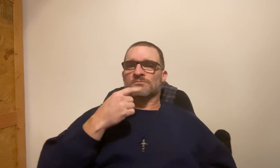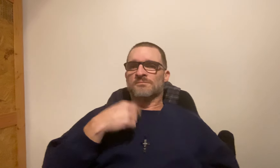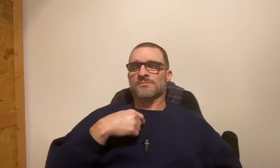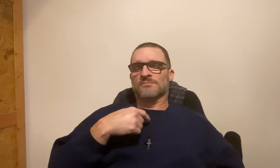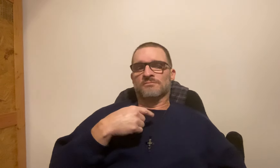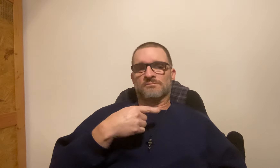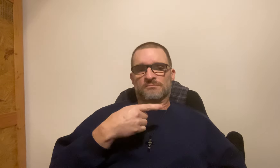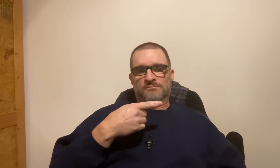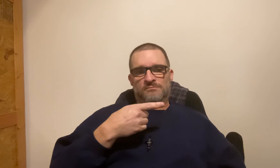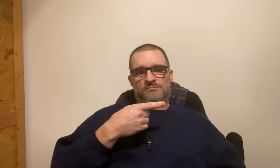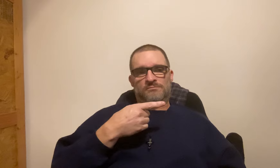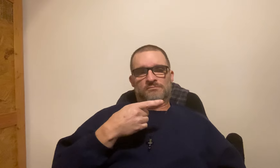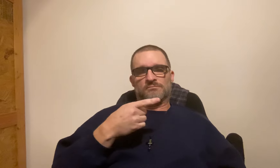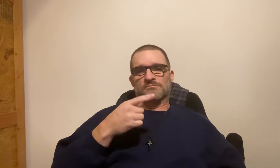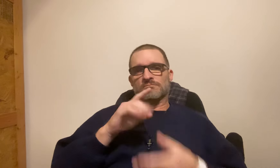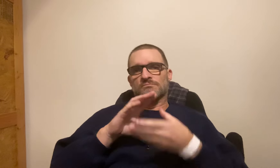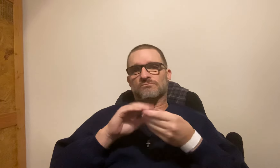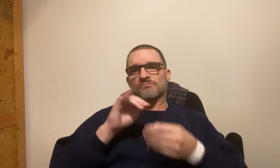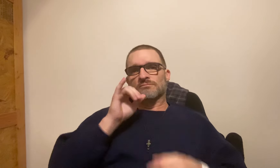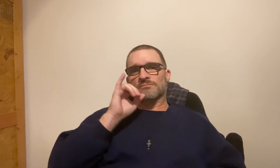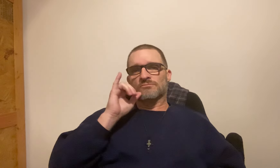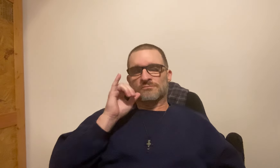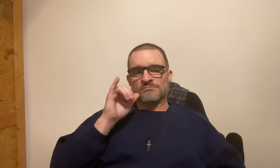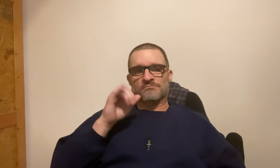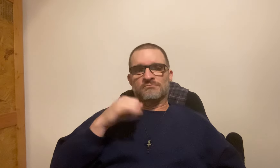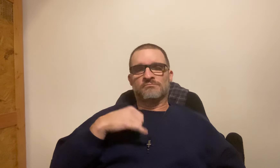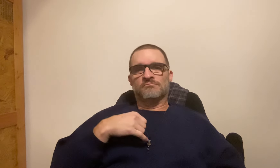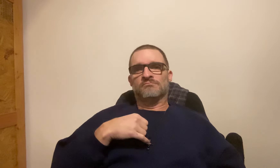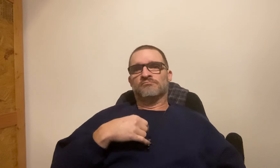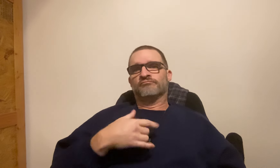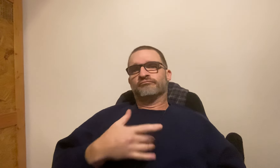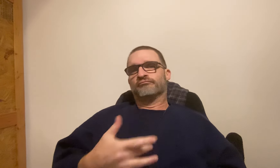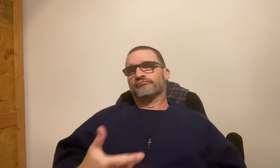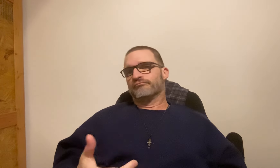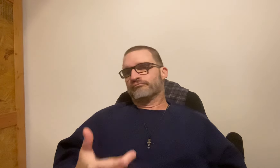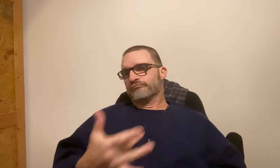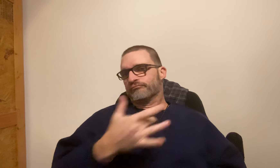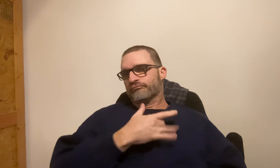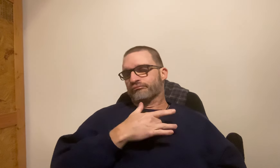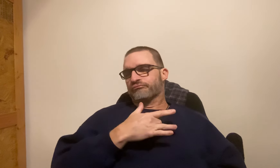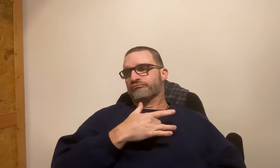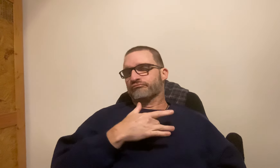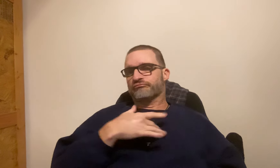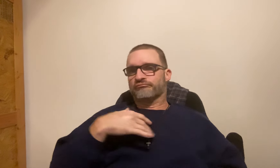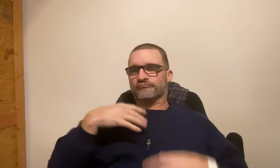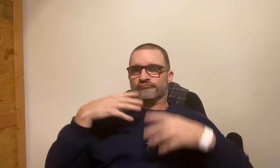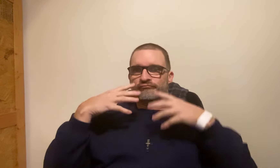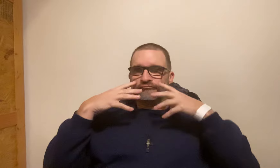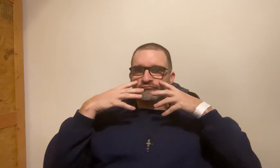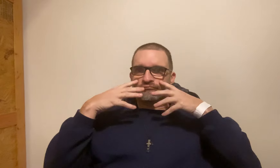My wife told me she mentioned this yesterday. It really got to me and touched my heart.